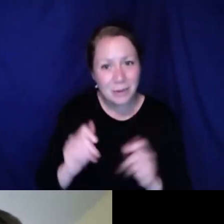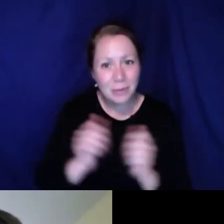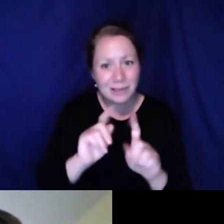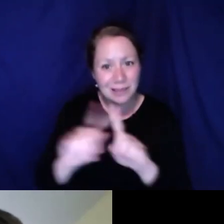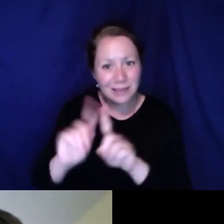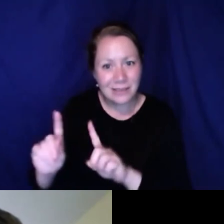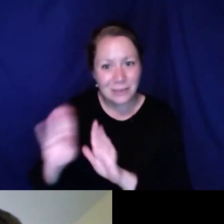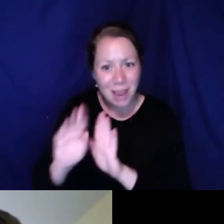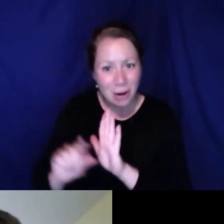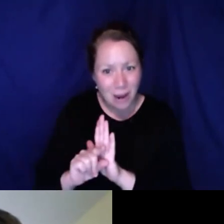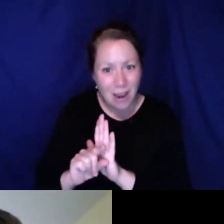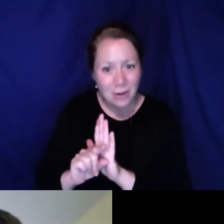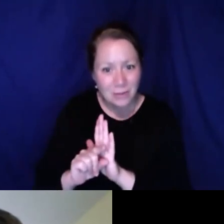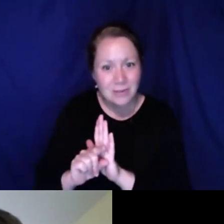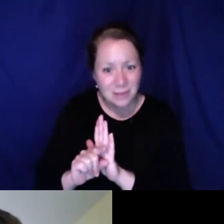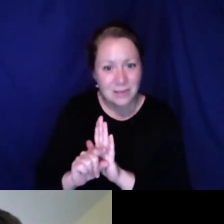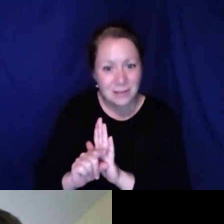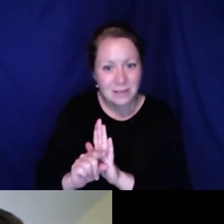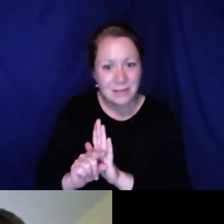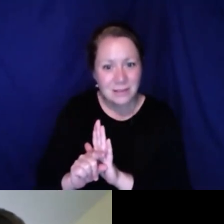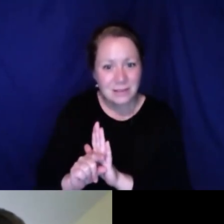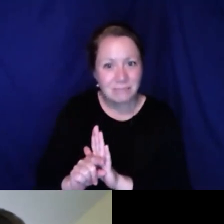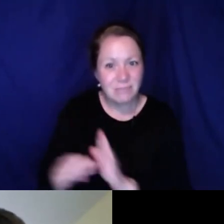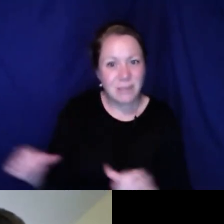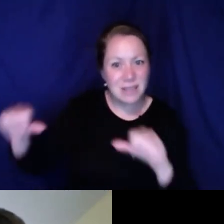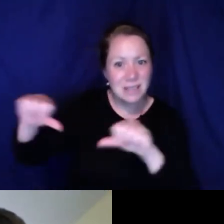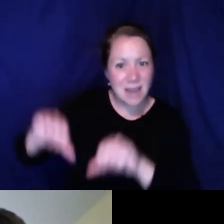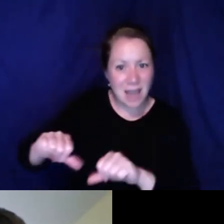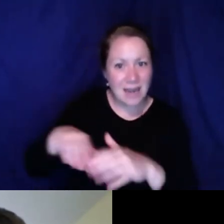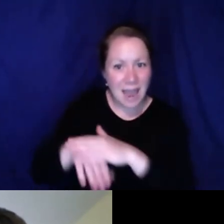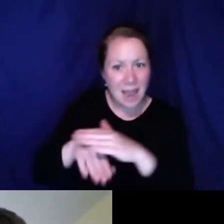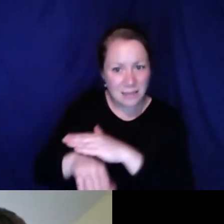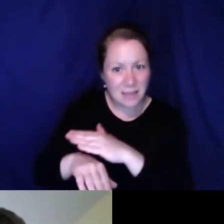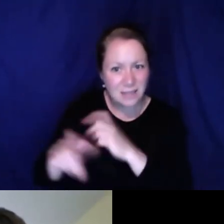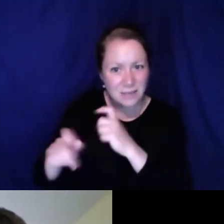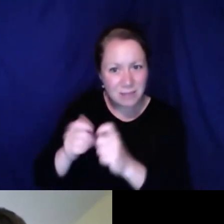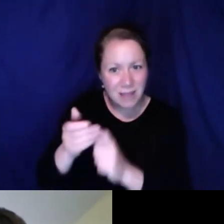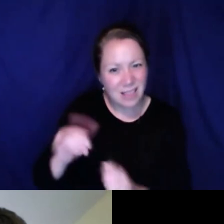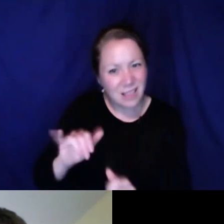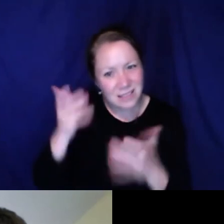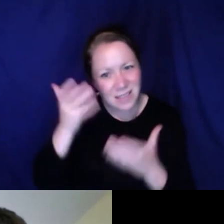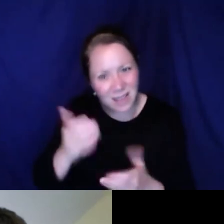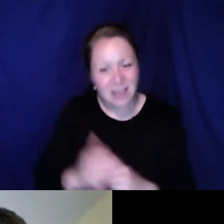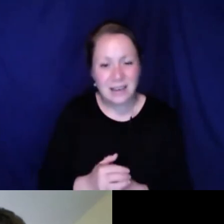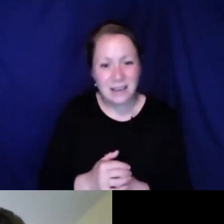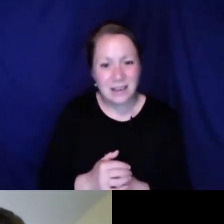that a lot of people from different backgrounds have been